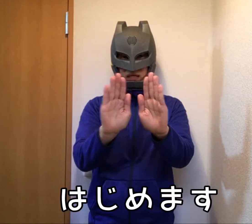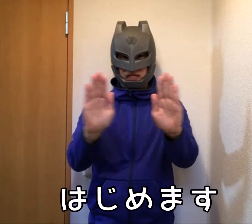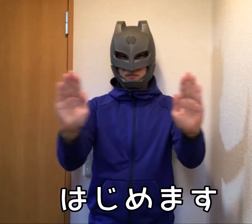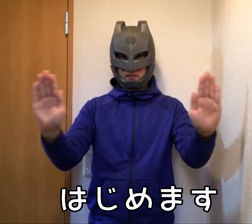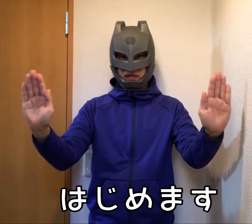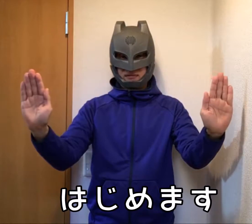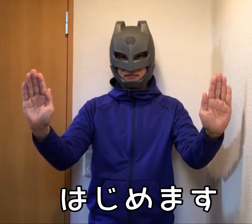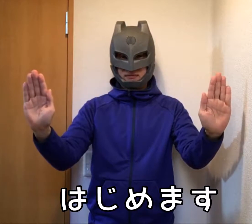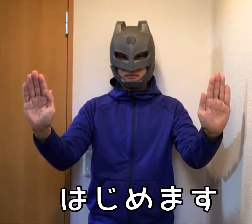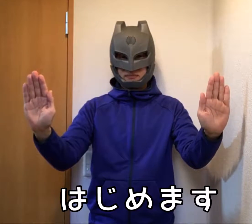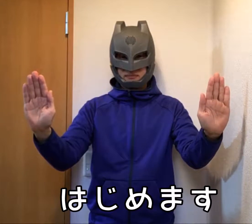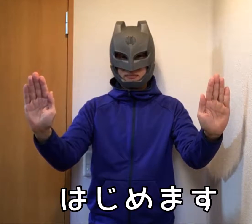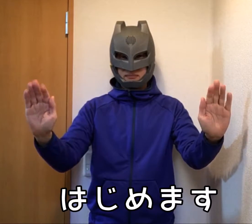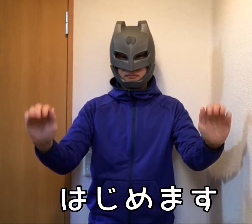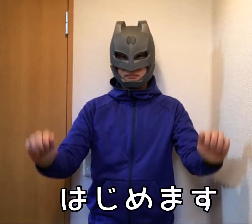Let's start